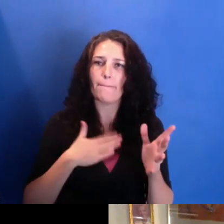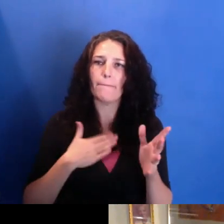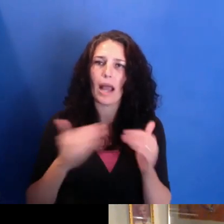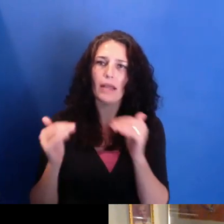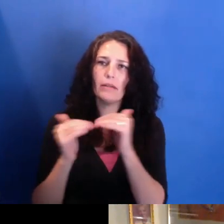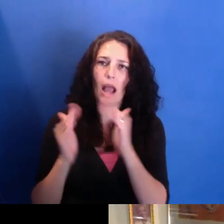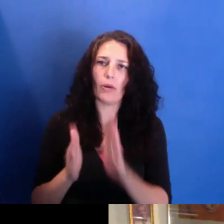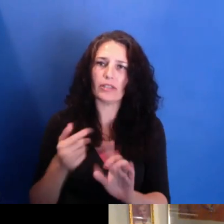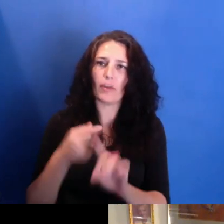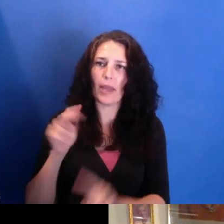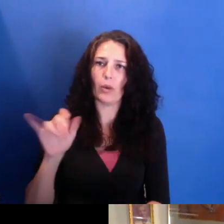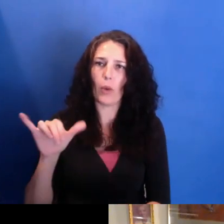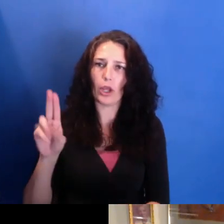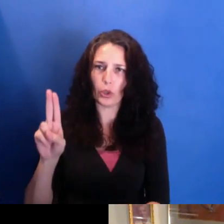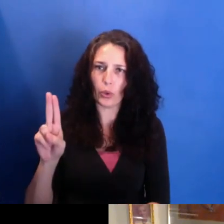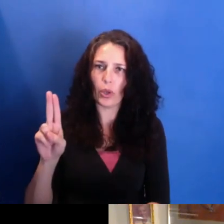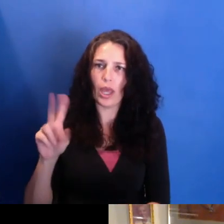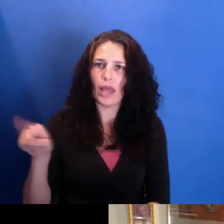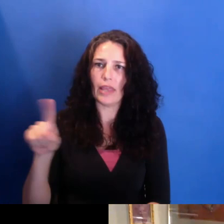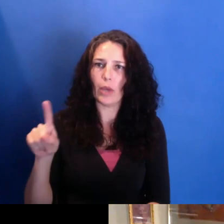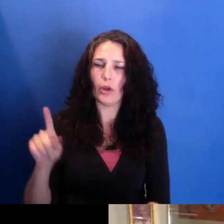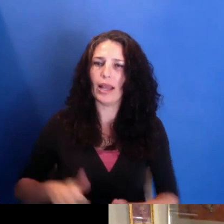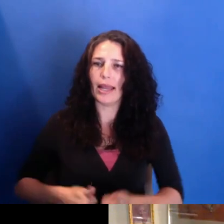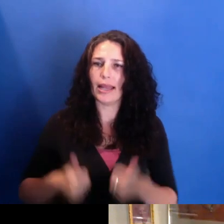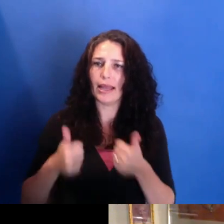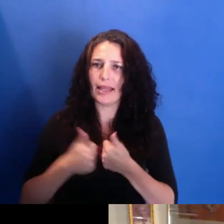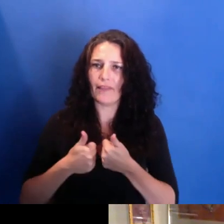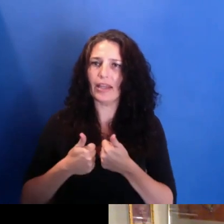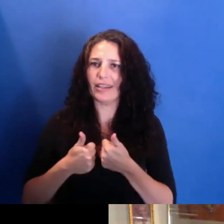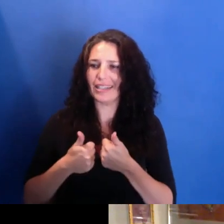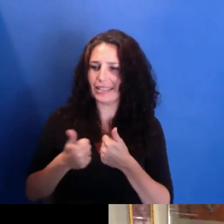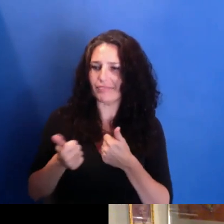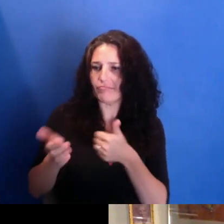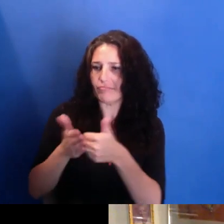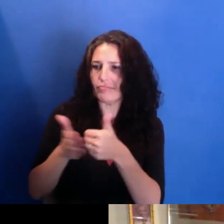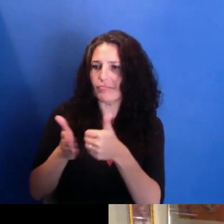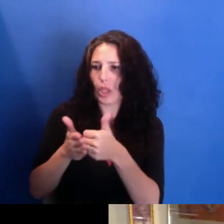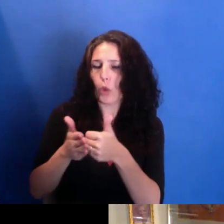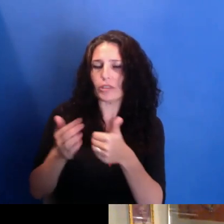and were living in Bed-Stuy, we were being pushed out, to some extent. The rents were becoming ridiculous.